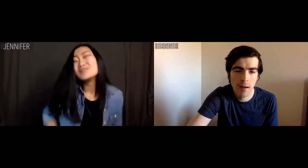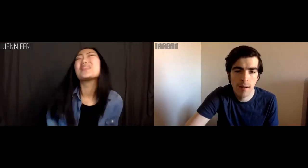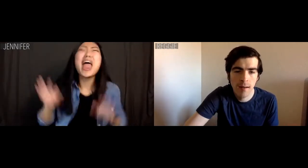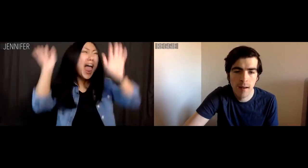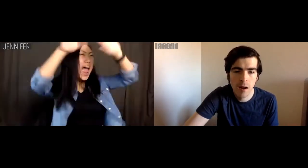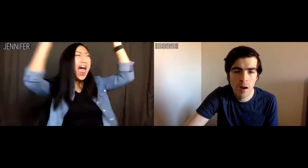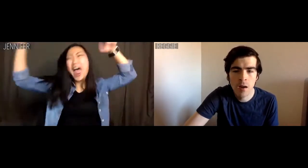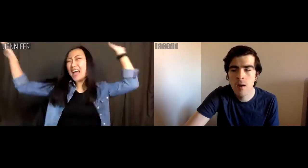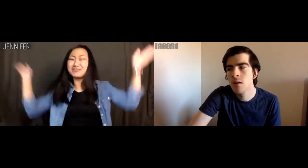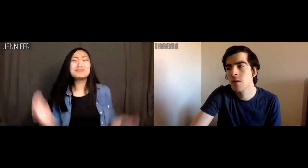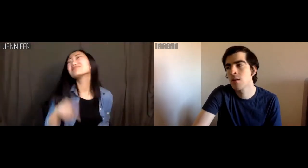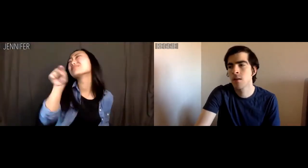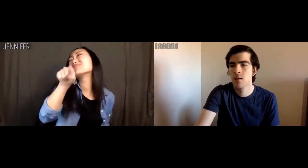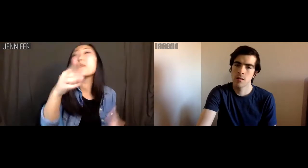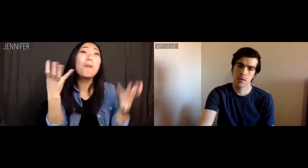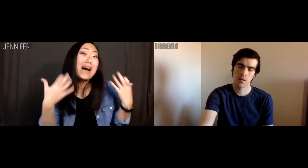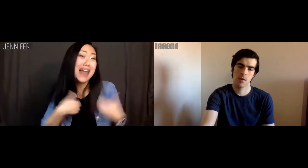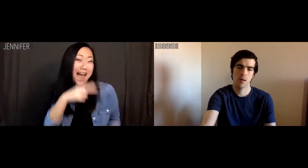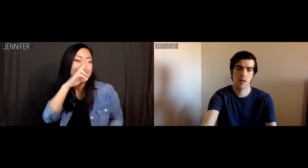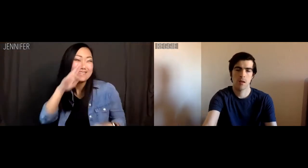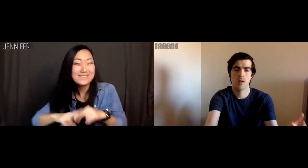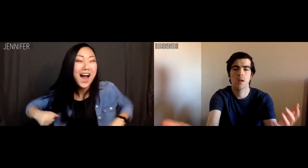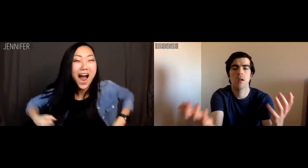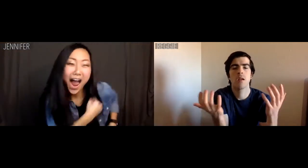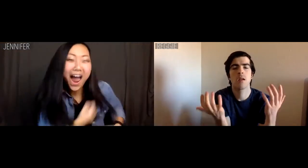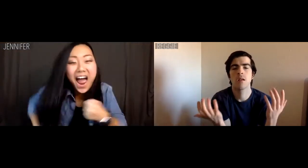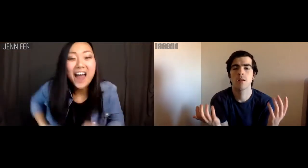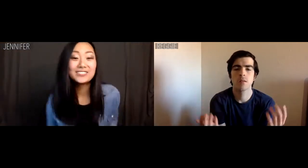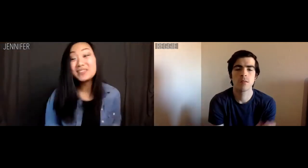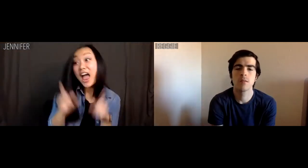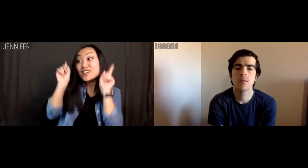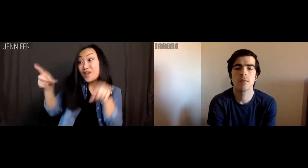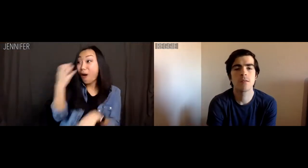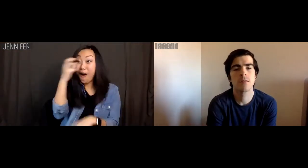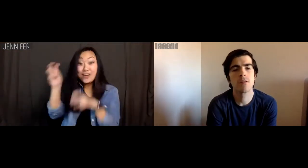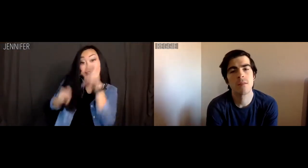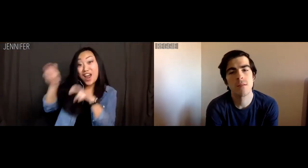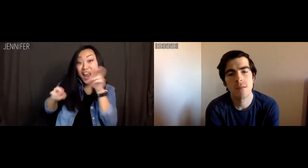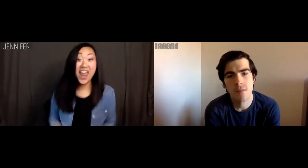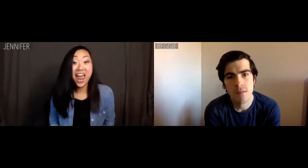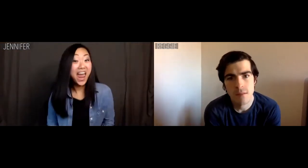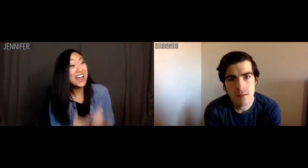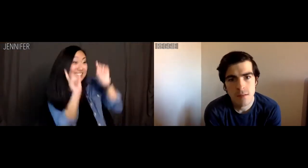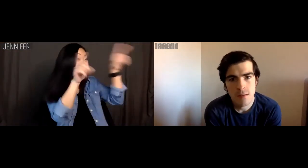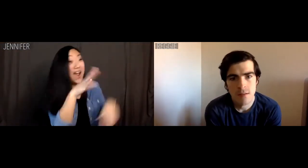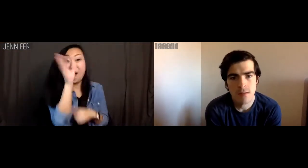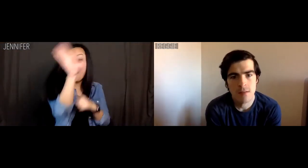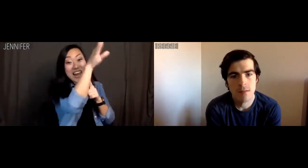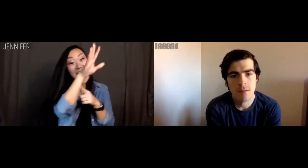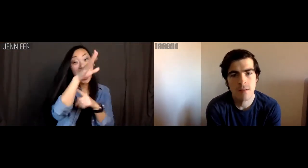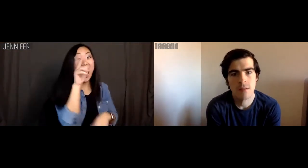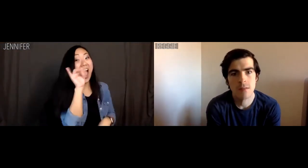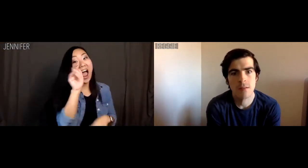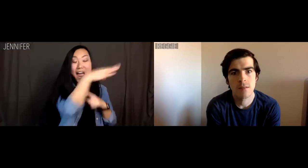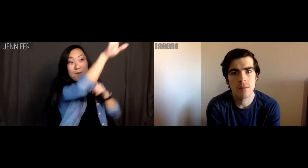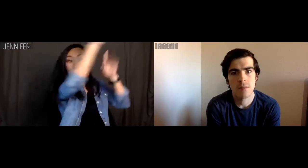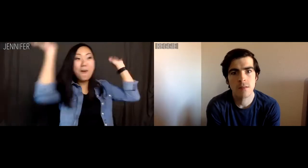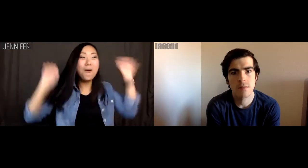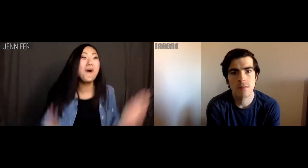Hey, everybody, this guy wants to have fun. Let's go to the circus! Let's go fly a kite!